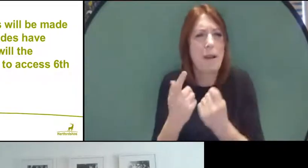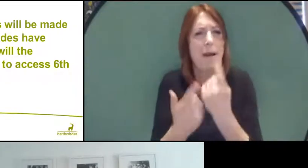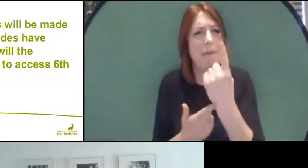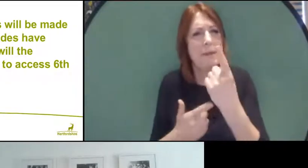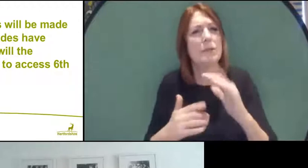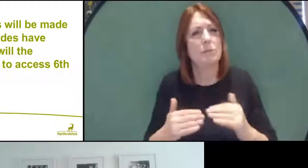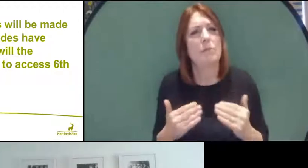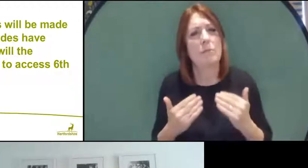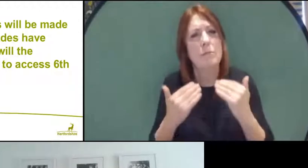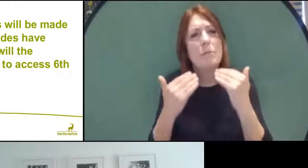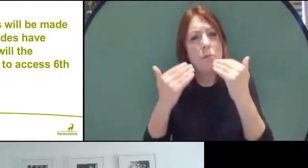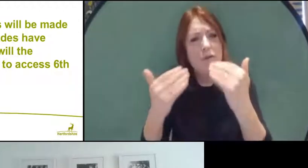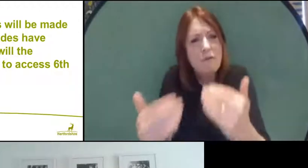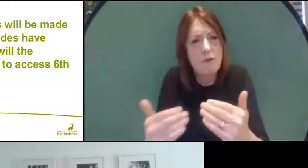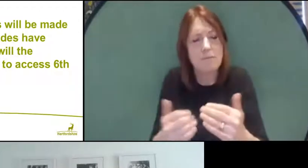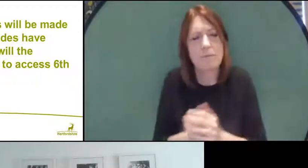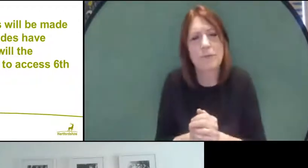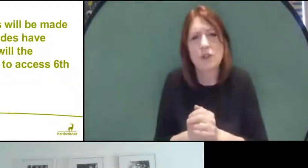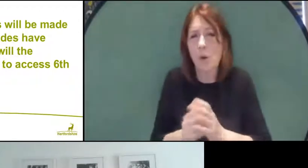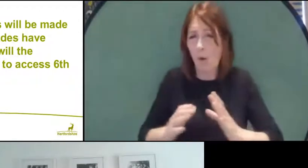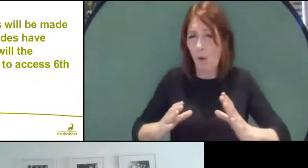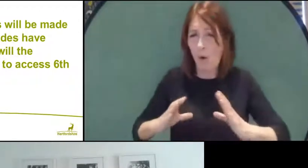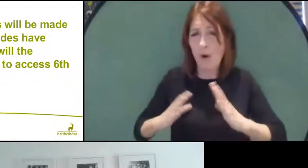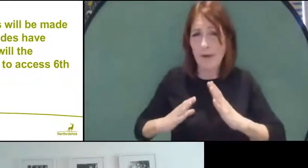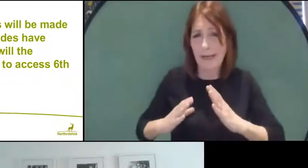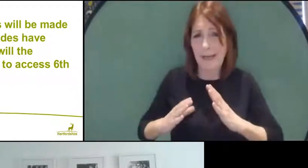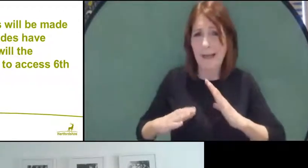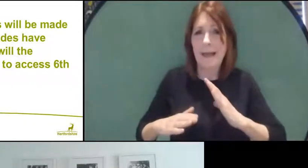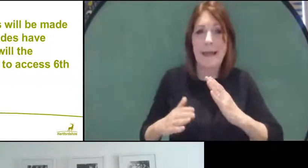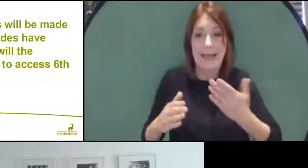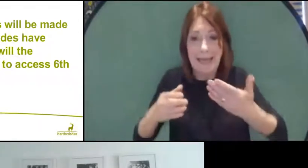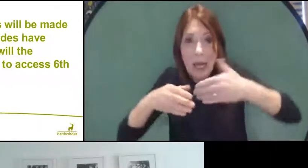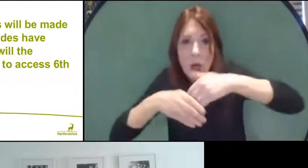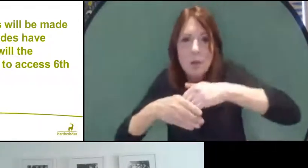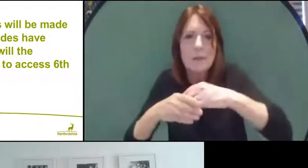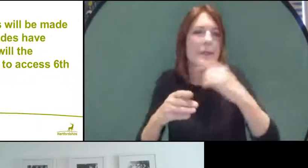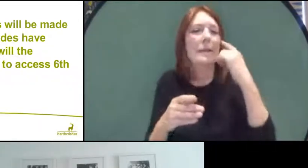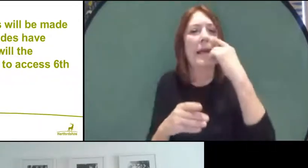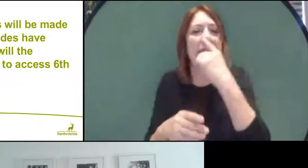So the allowances are built into the evidence base in terms of school sixth form,